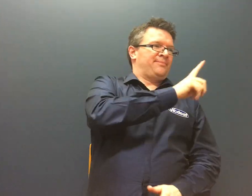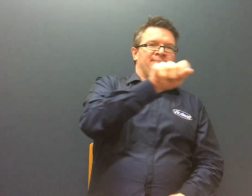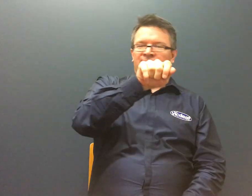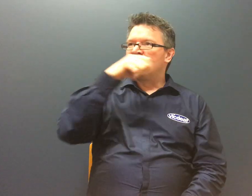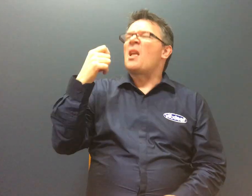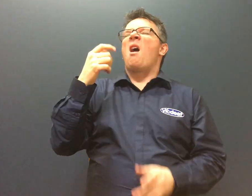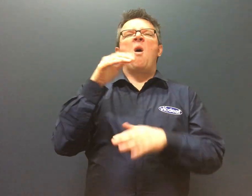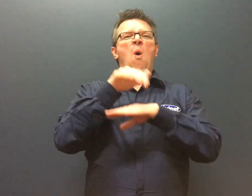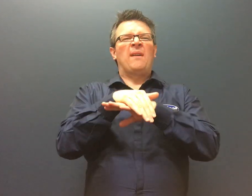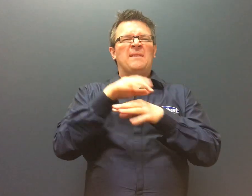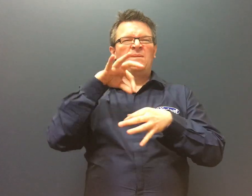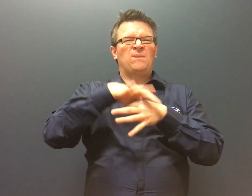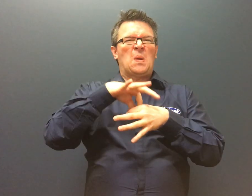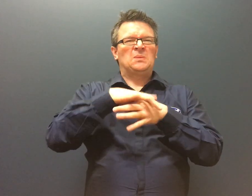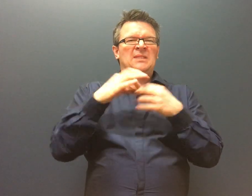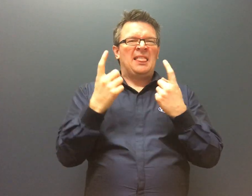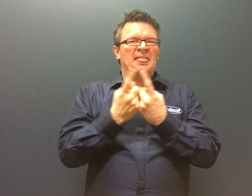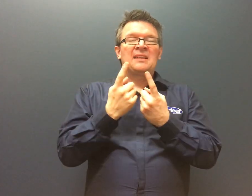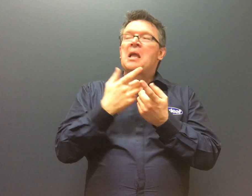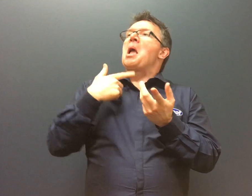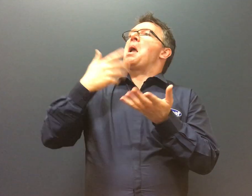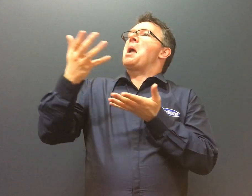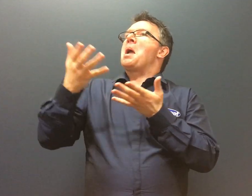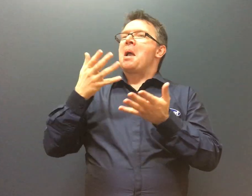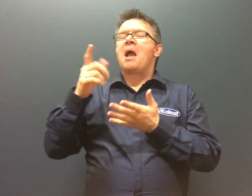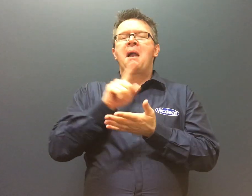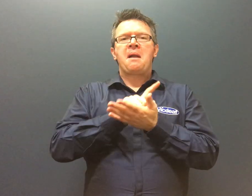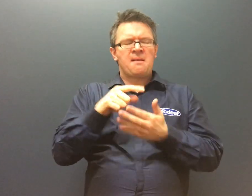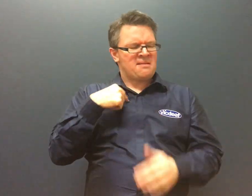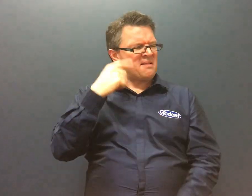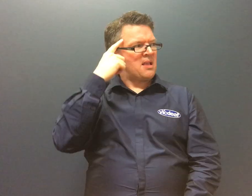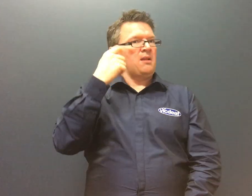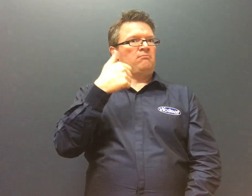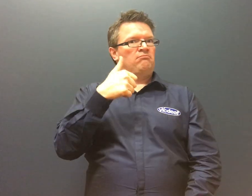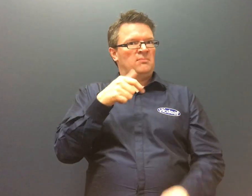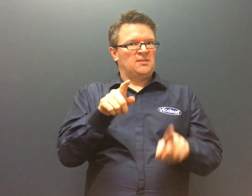So I got out of bed and went to answer the door and it was someone providing information about voting.